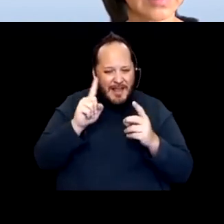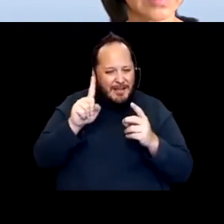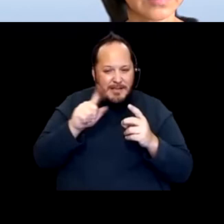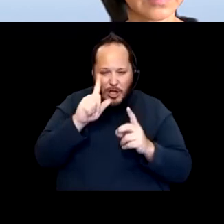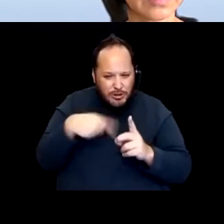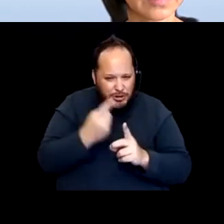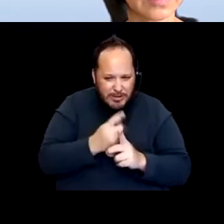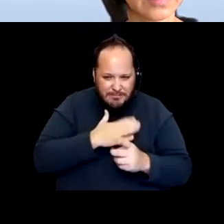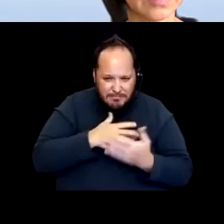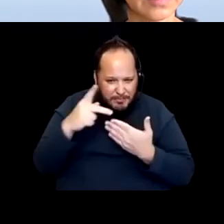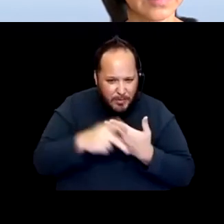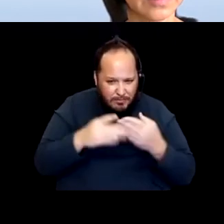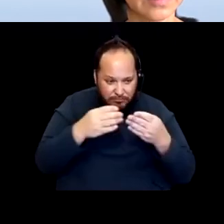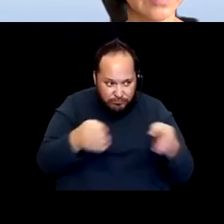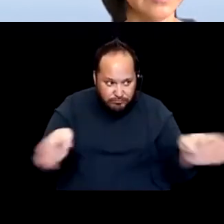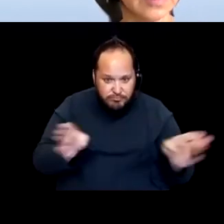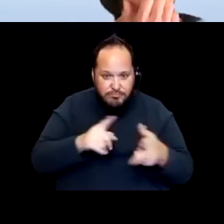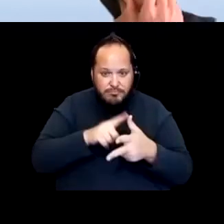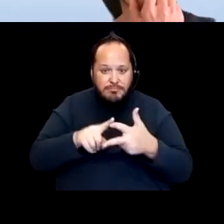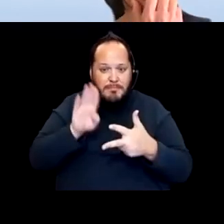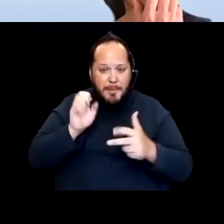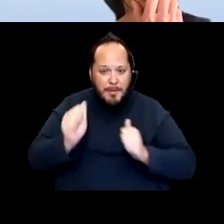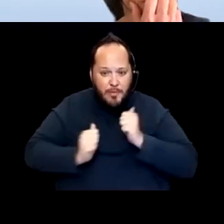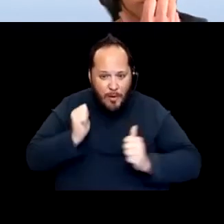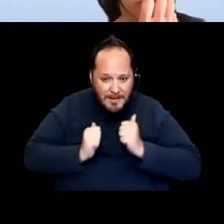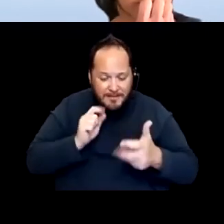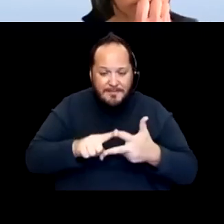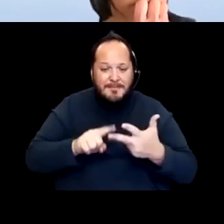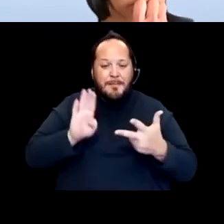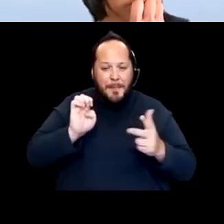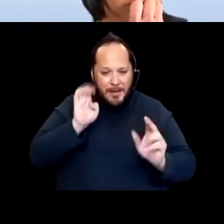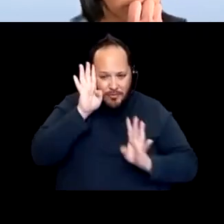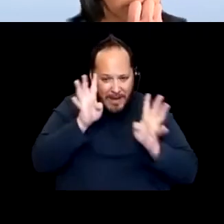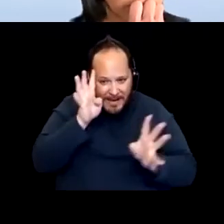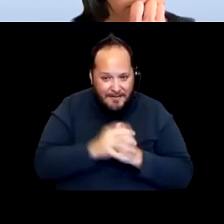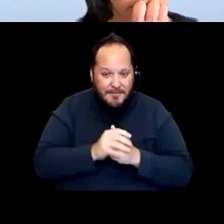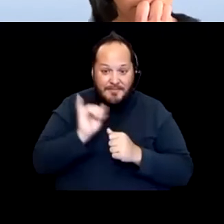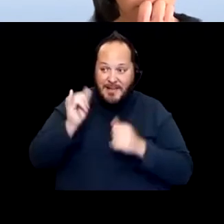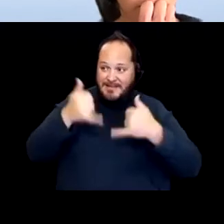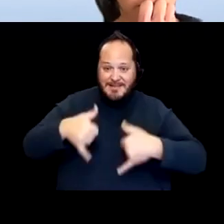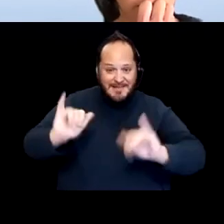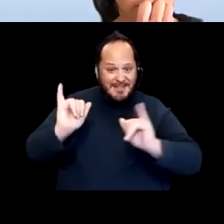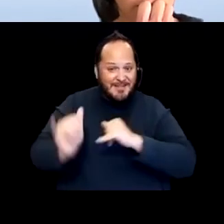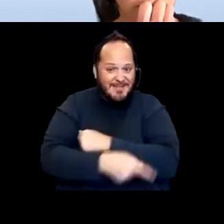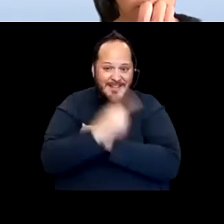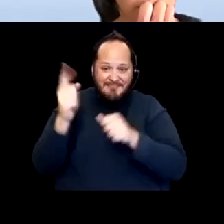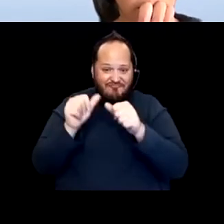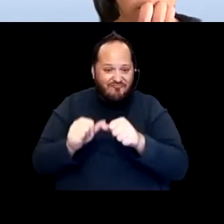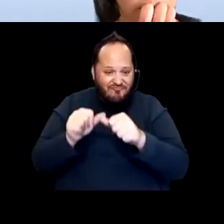And part of that creativity is still existing today. As the departments are thinking about how do we get vaccines to people who are truly homebound?